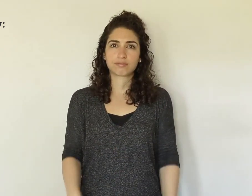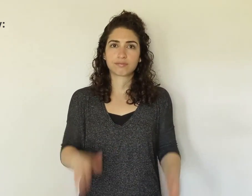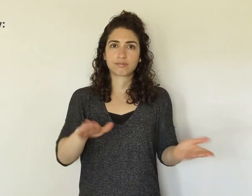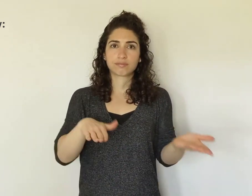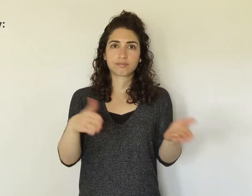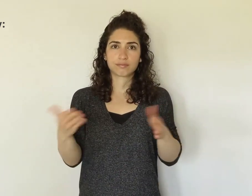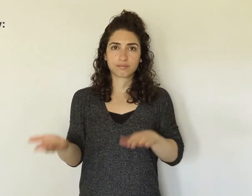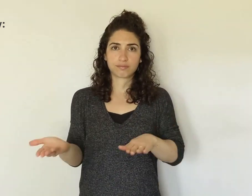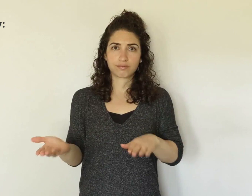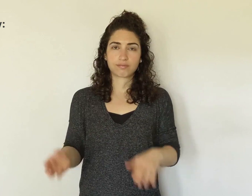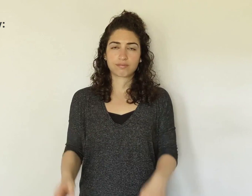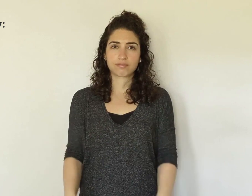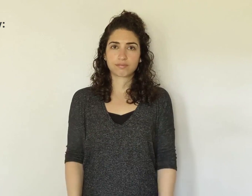DIED